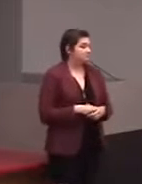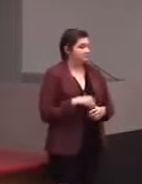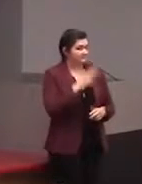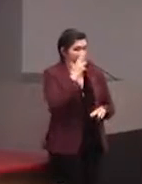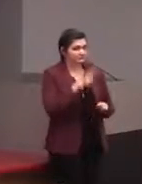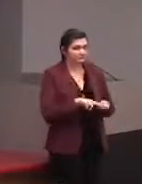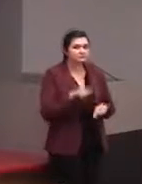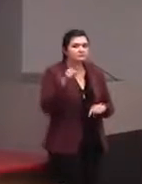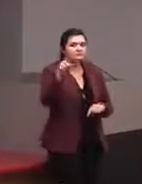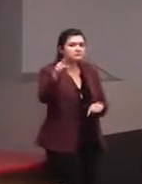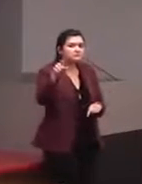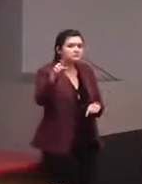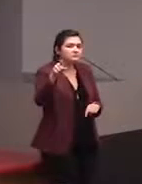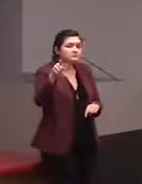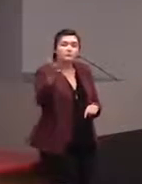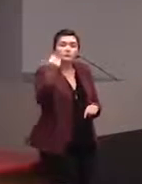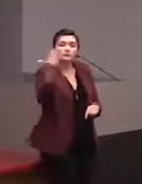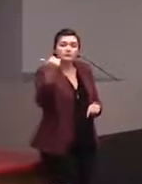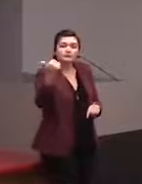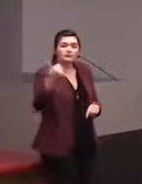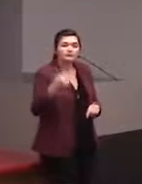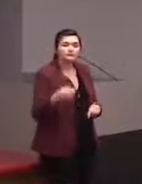[Audience Member] I have kind of two questions. Yeah, sure. [Audience Member] One is, is there a specific name